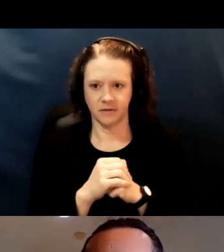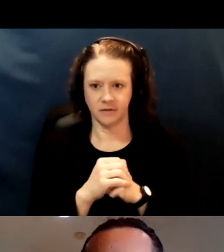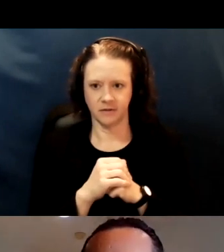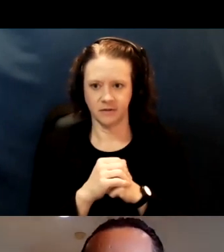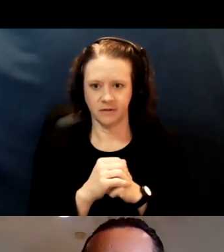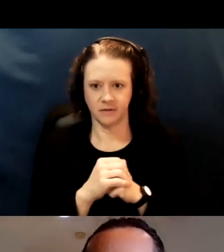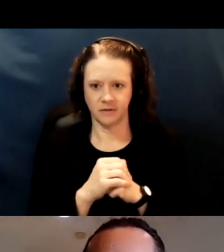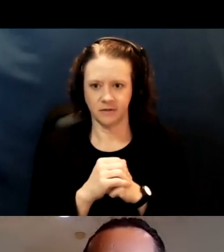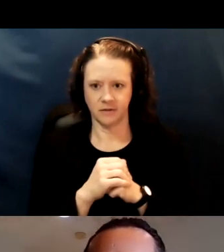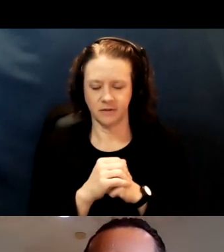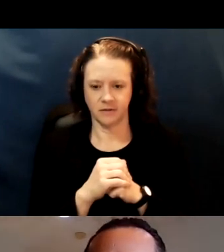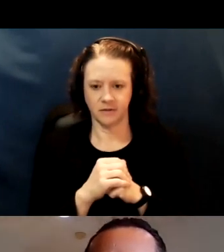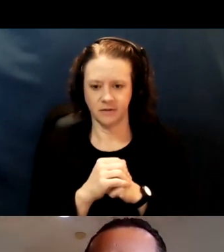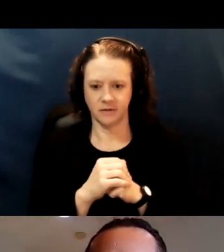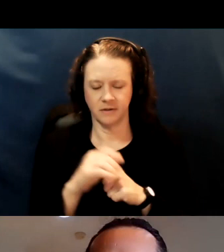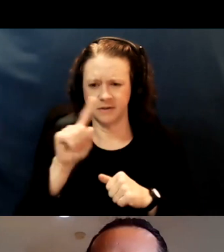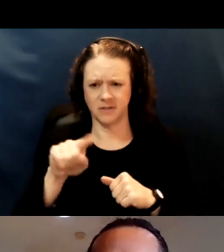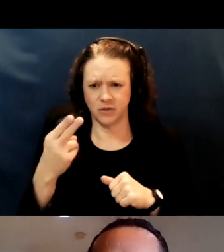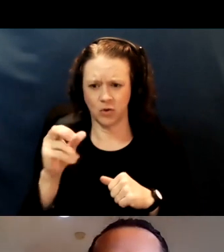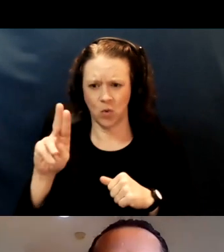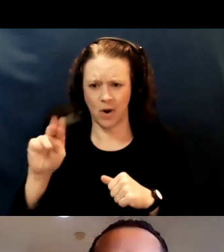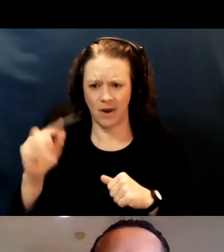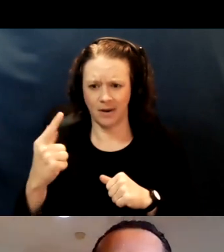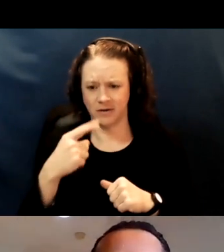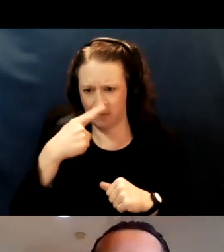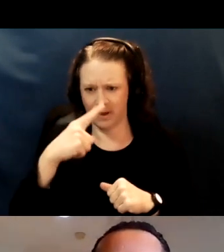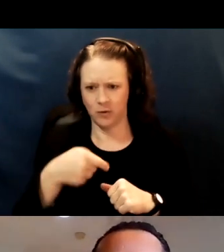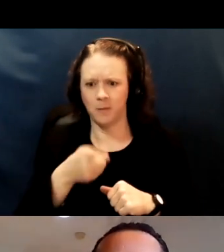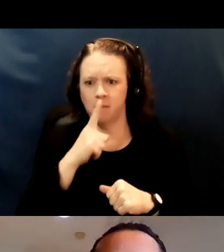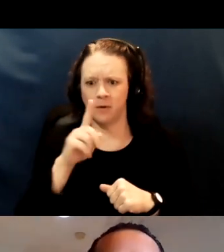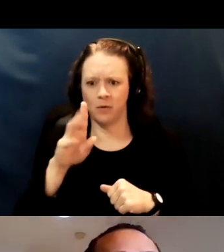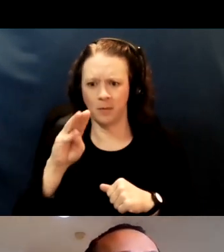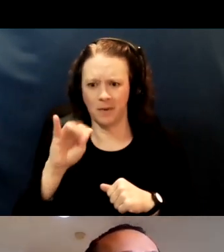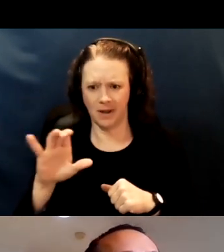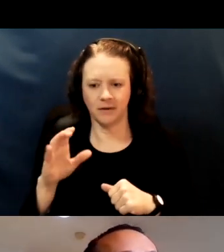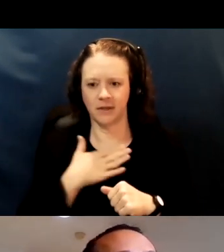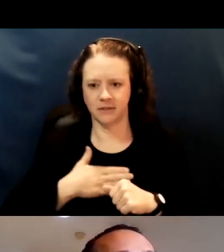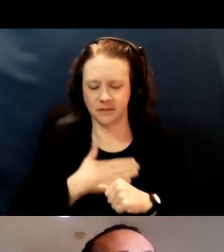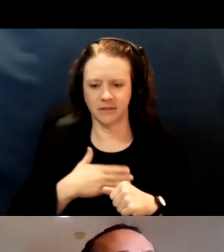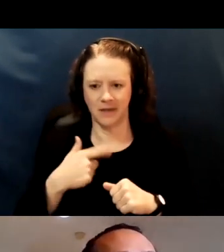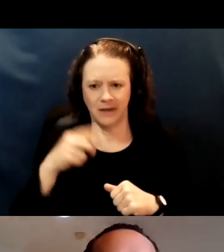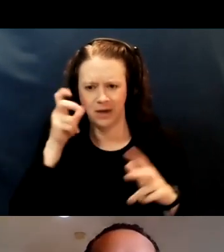Z Wang, if you mute your microphone, that would be great. I can hear you. Thank you.